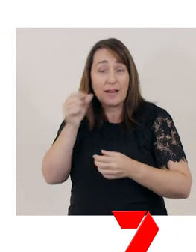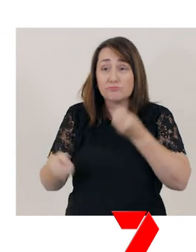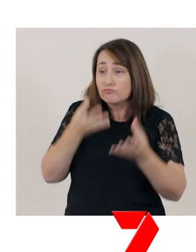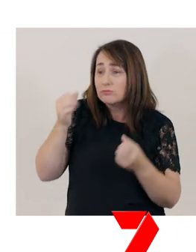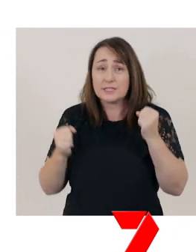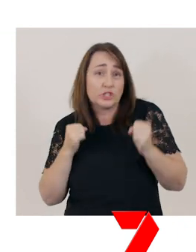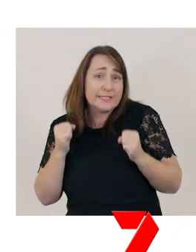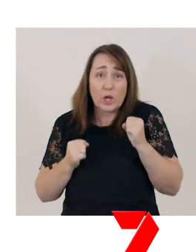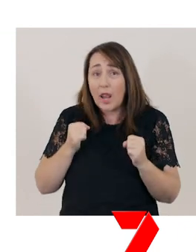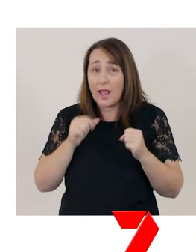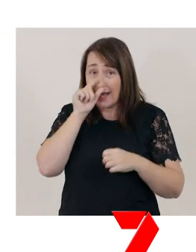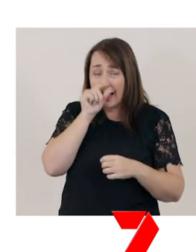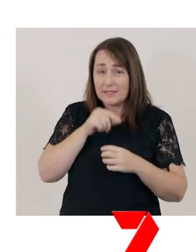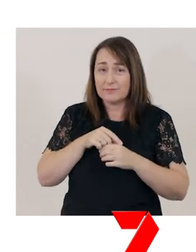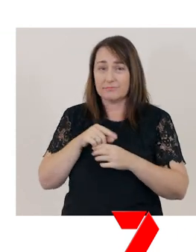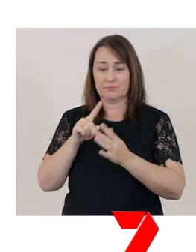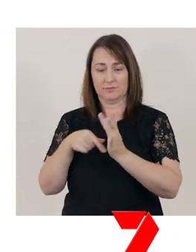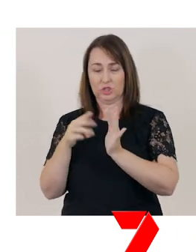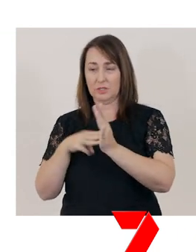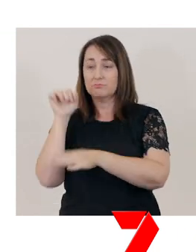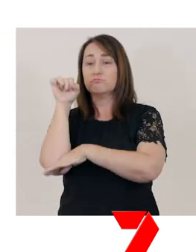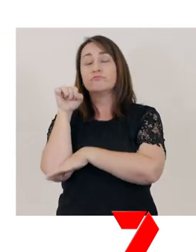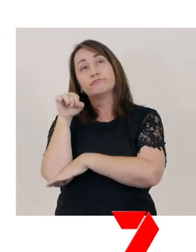But Jim just sat and looked glum.